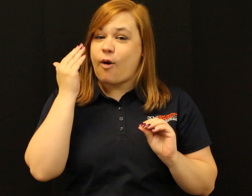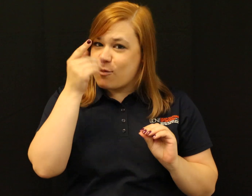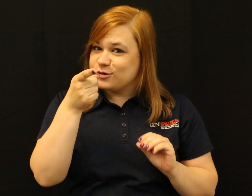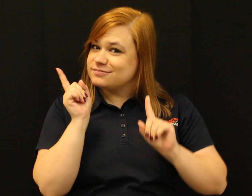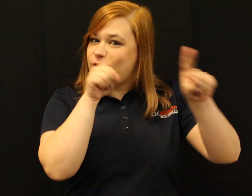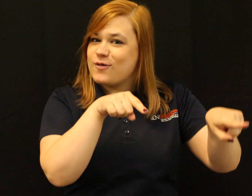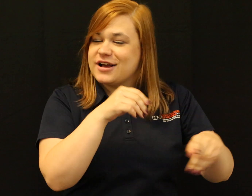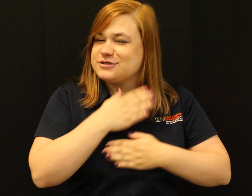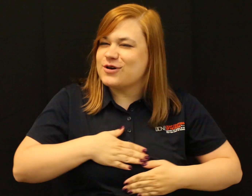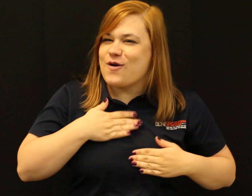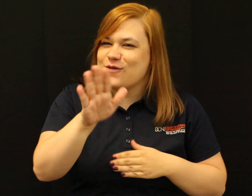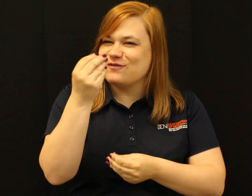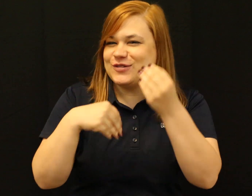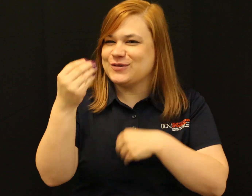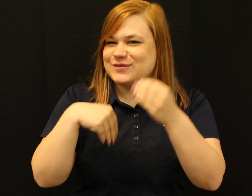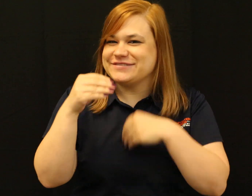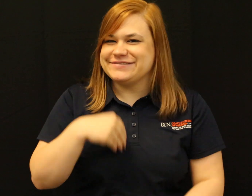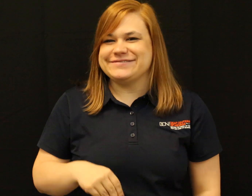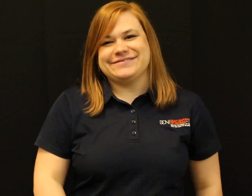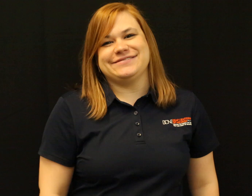Hope to see you there!